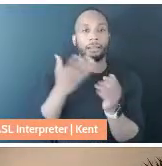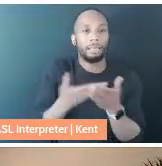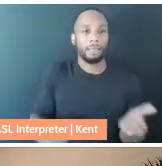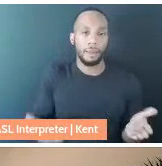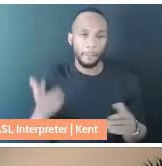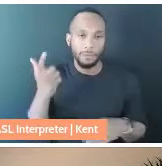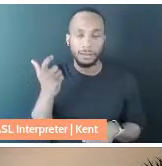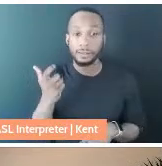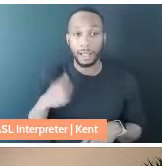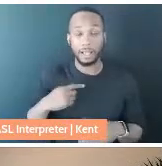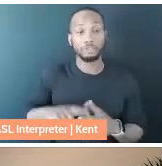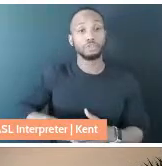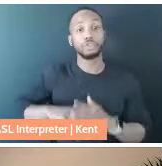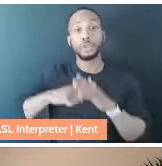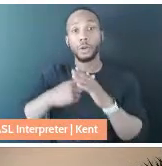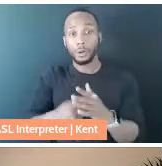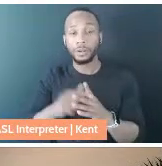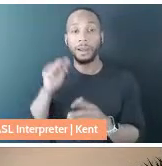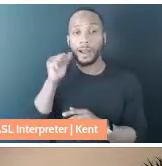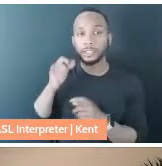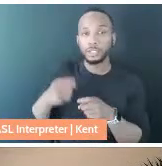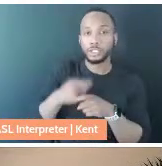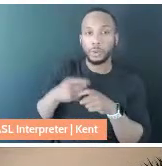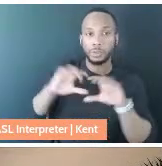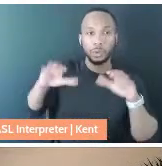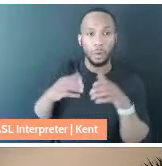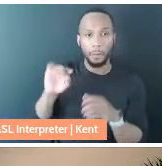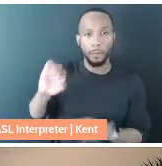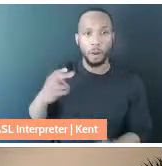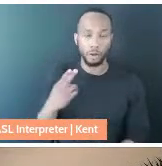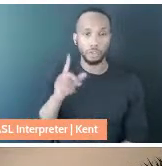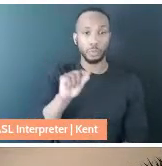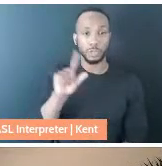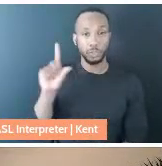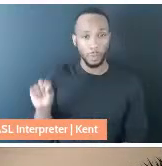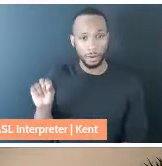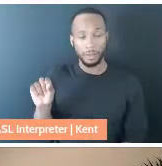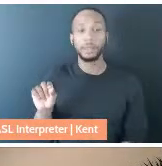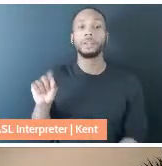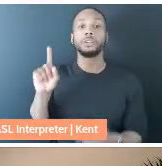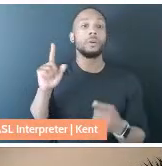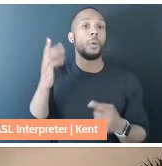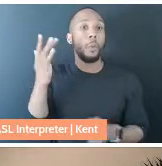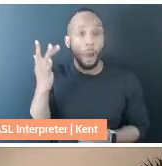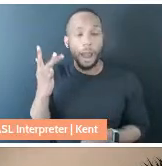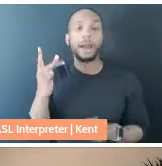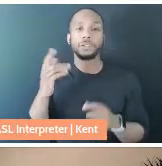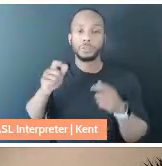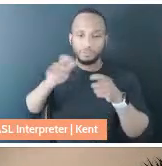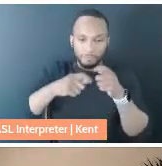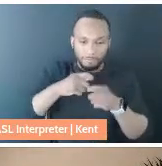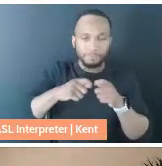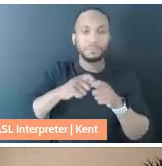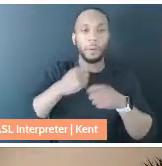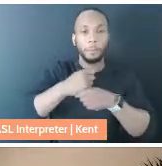I started Auntie Sewing Squad in March, 2020 to sew masks for vulnerable communities,